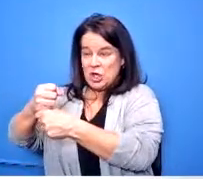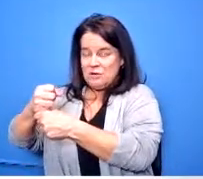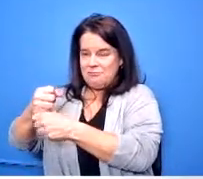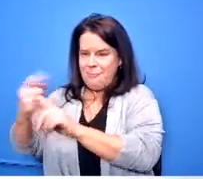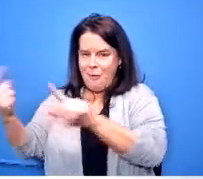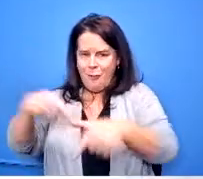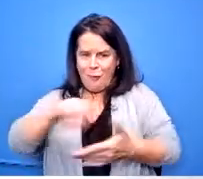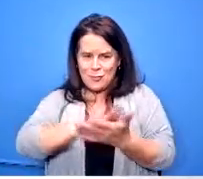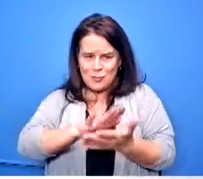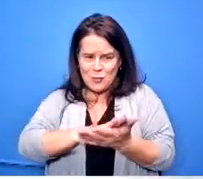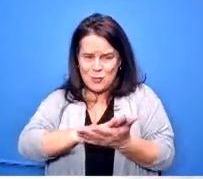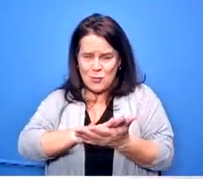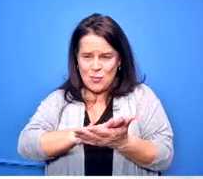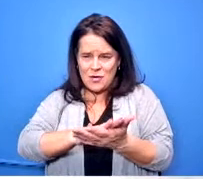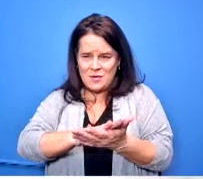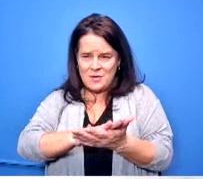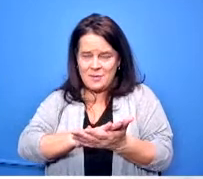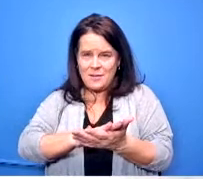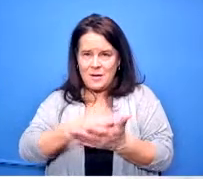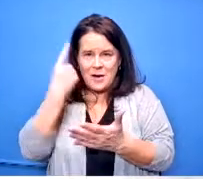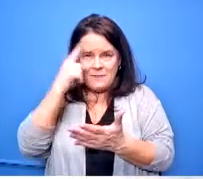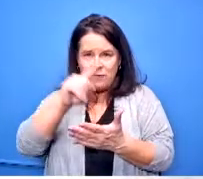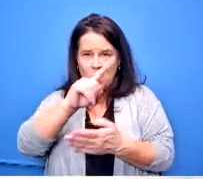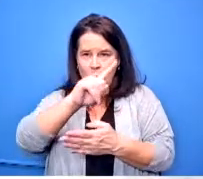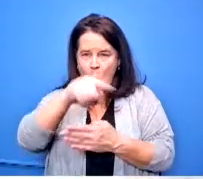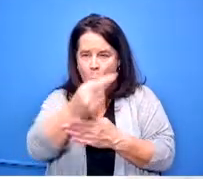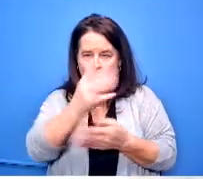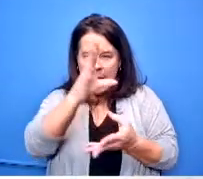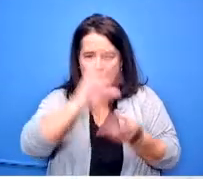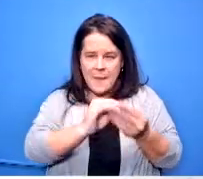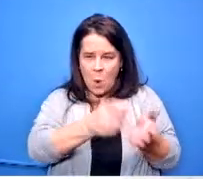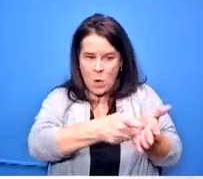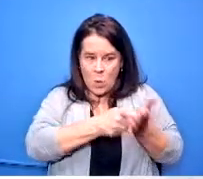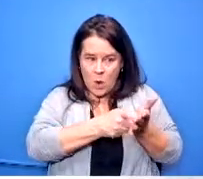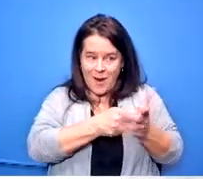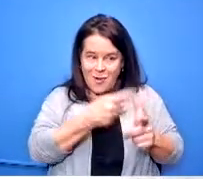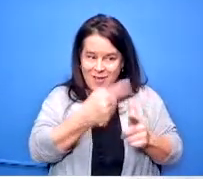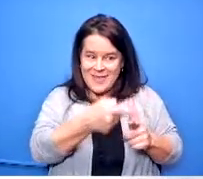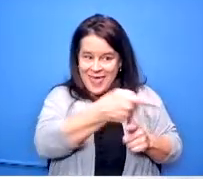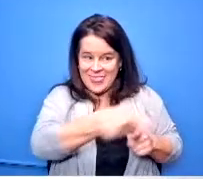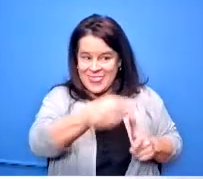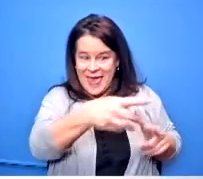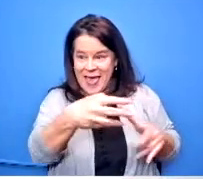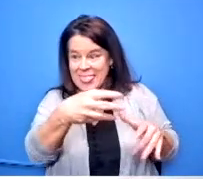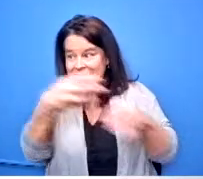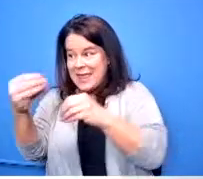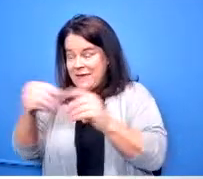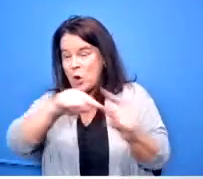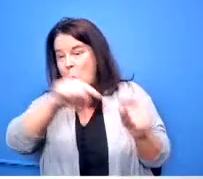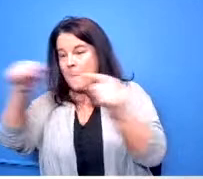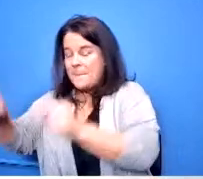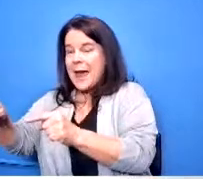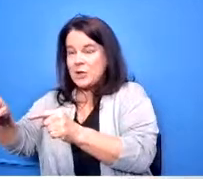the number of periods that they're required to and then they leave and they go back on campus so if